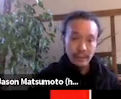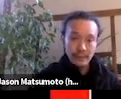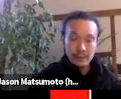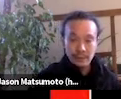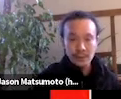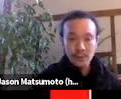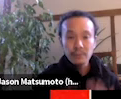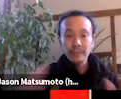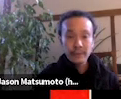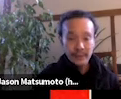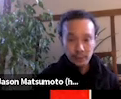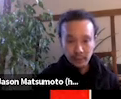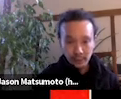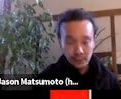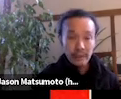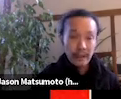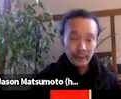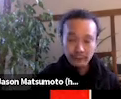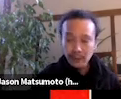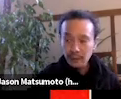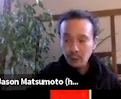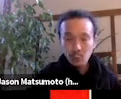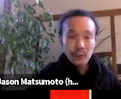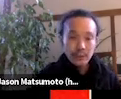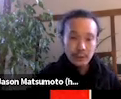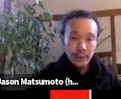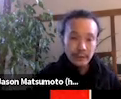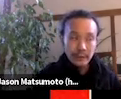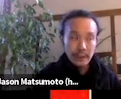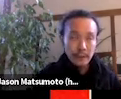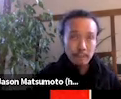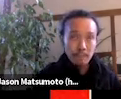To be very transparent, there's a lot of really great